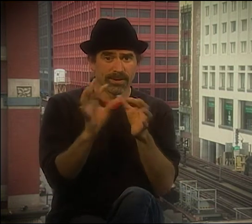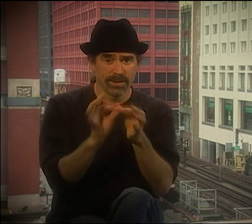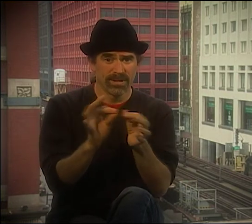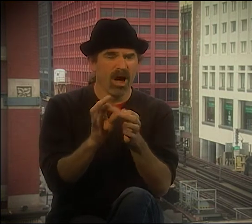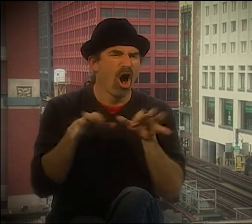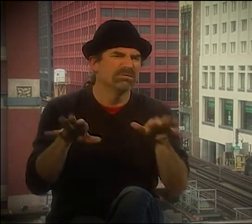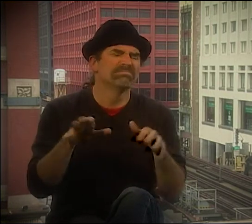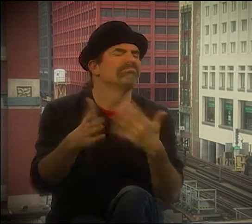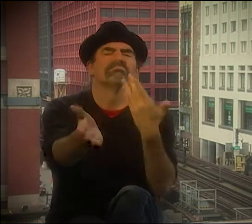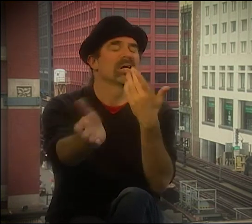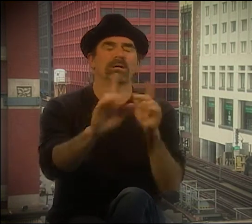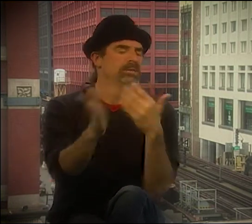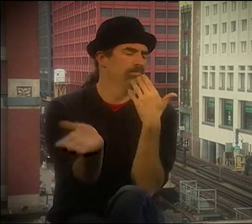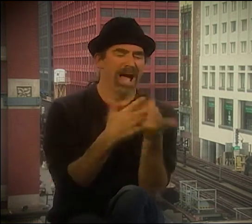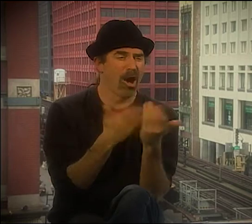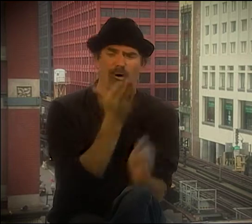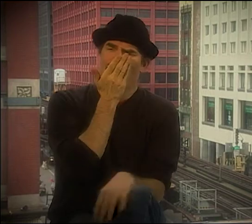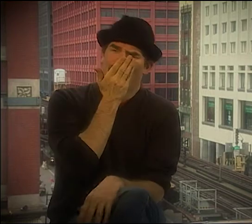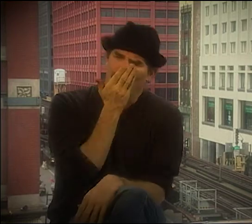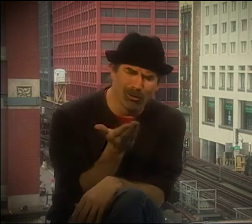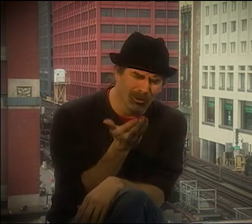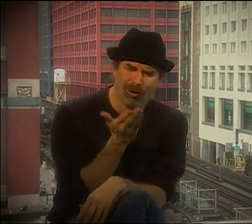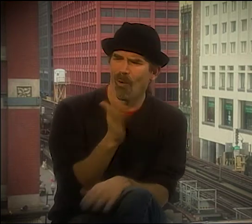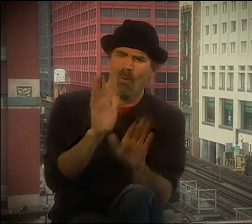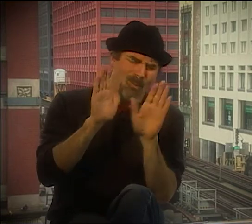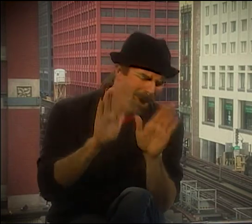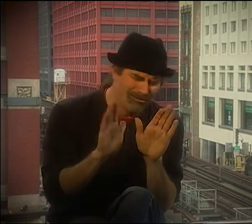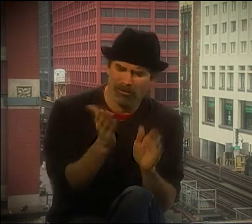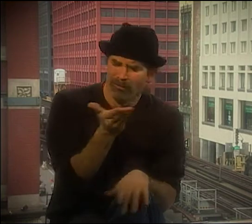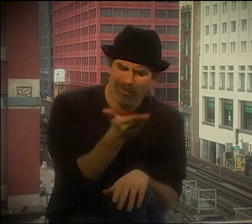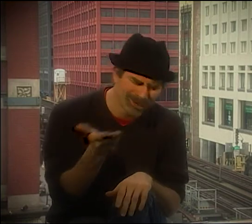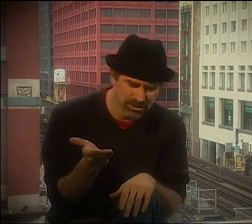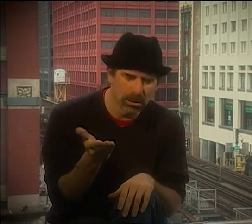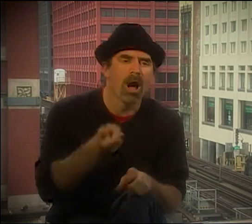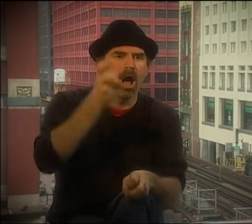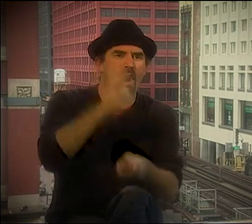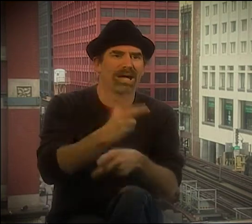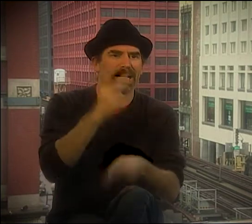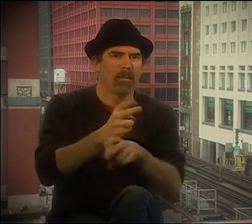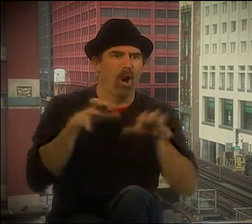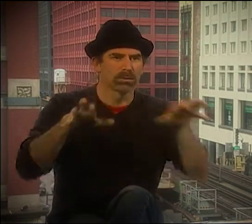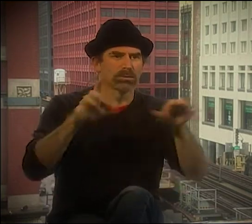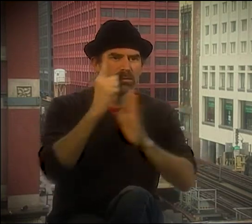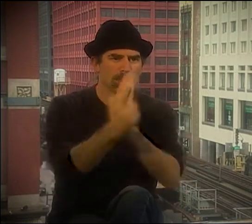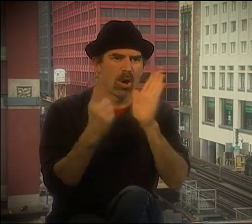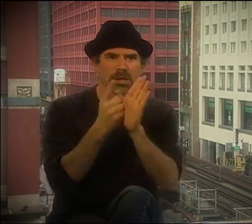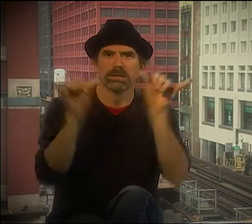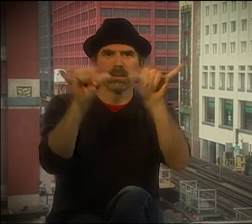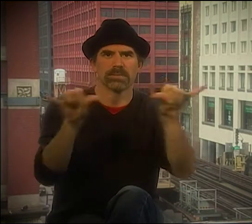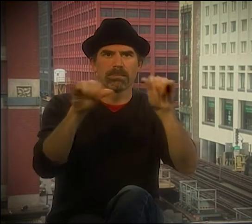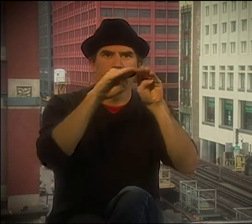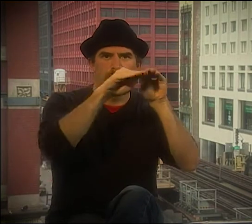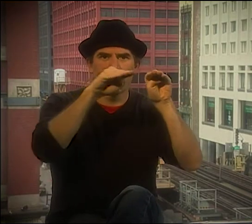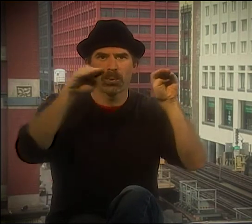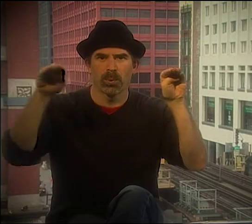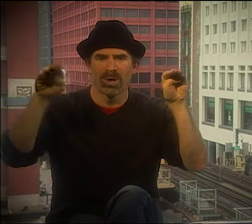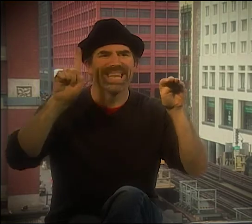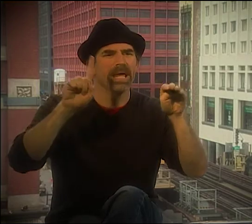YOU KNOW, YOU HAVE ONE HOUR. YOU HAVE ONE PERSON WHO'S GONNA DO THE WHOLE THING, AND IT DOESN'T MATTER HOW GOOD YOU ARE OR HOW WONDERFUL YOU ARE.